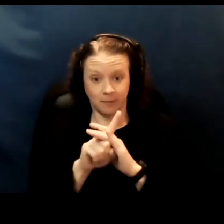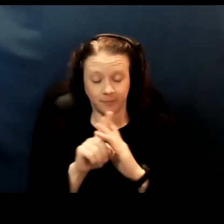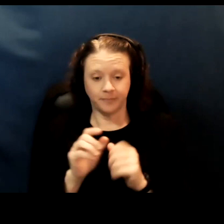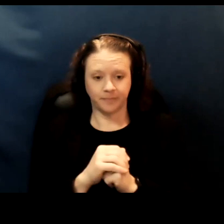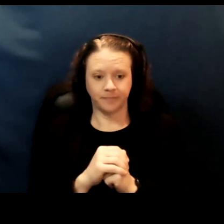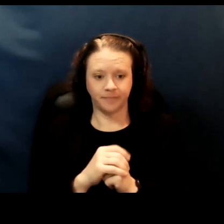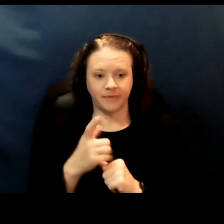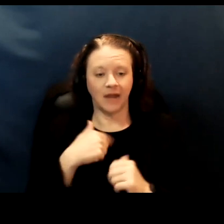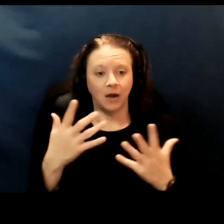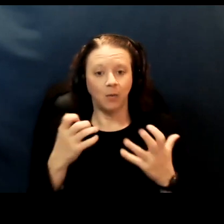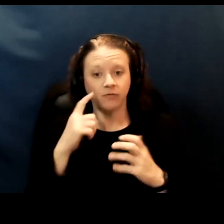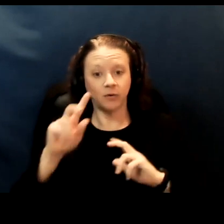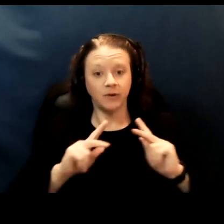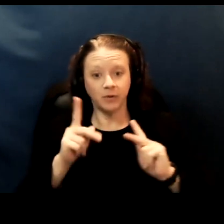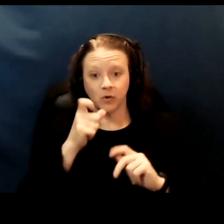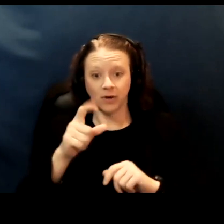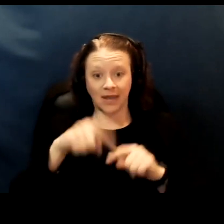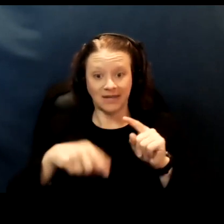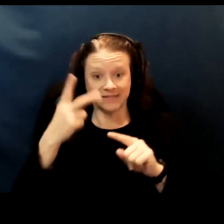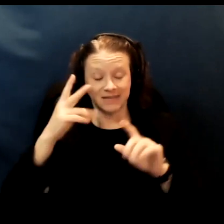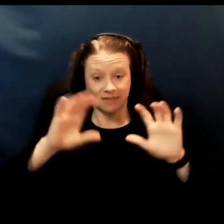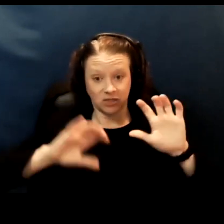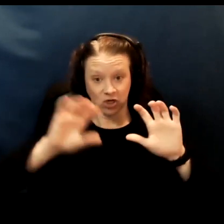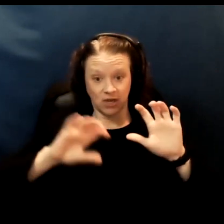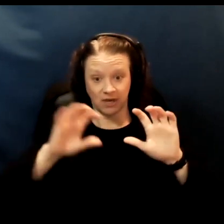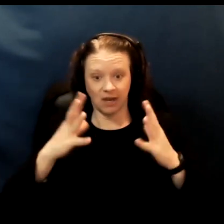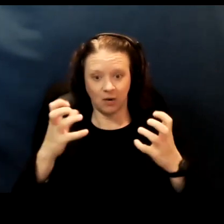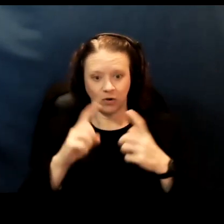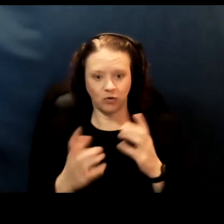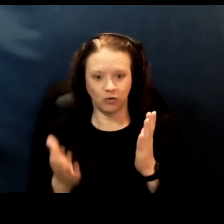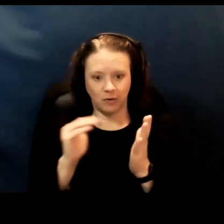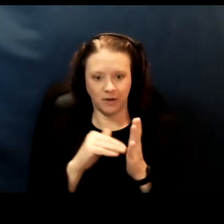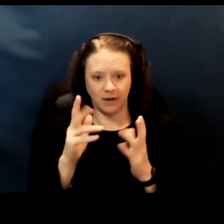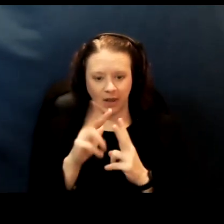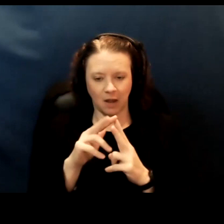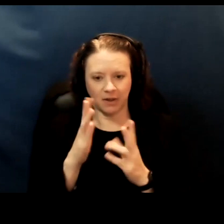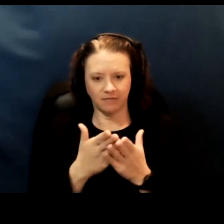I just want it for people who can't see the chat, I wanted to repeat a couple of things.